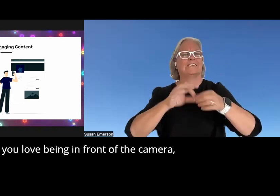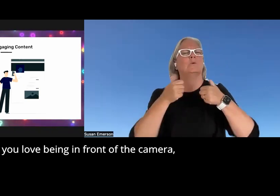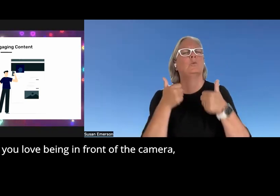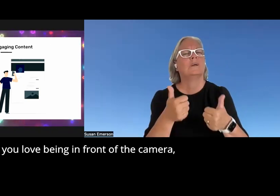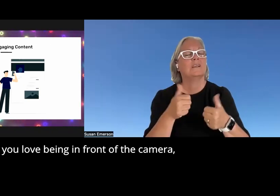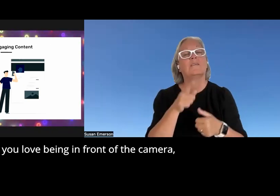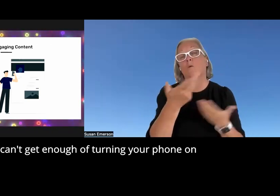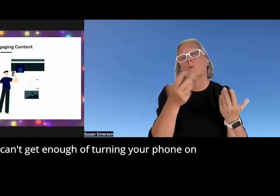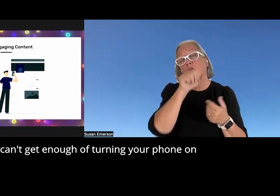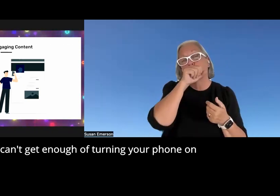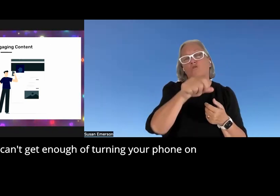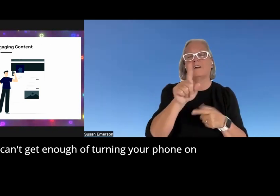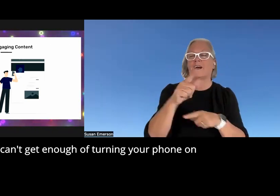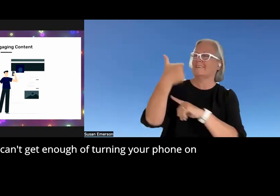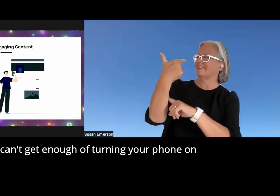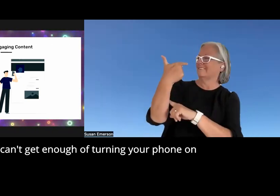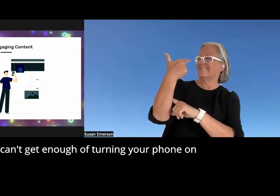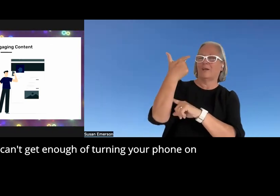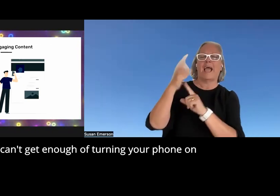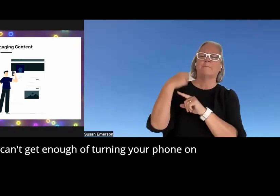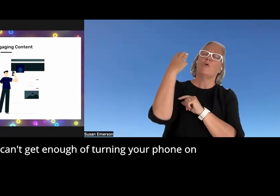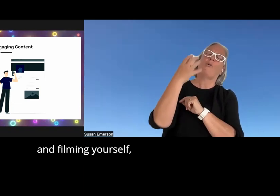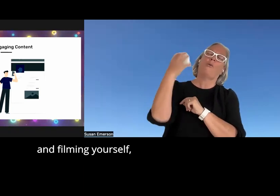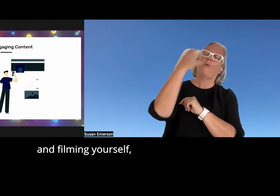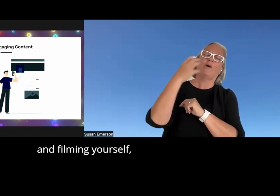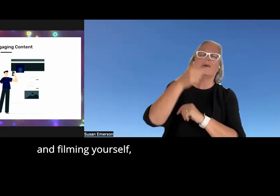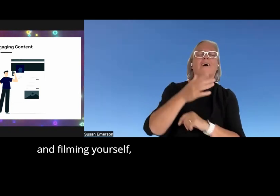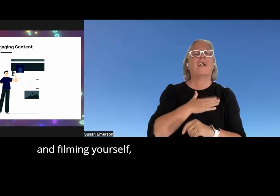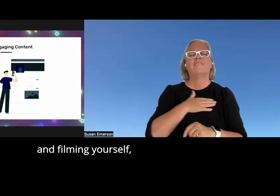in front of the camera if you can't get enough of turning your phone on and filming yourself